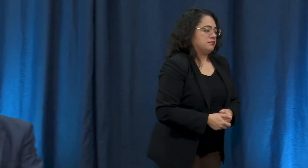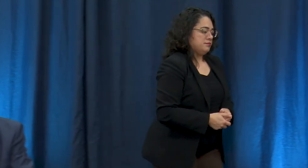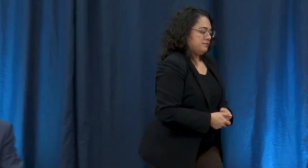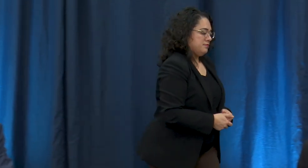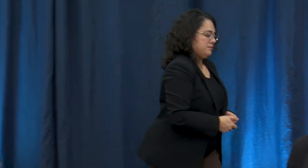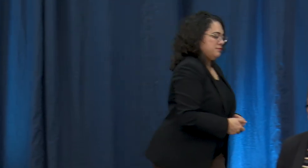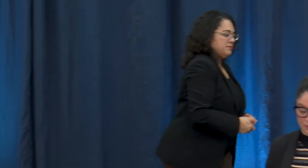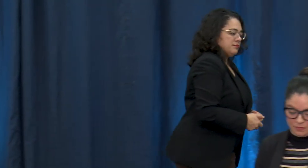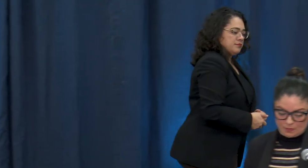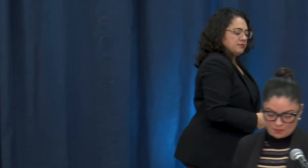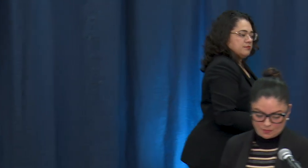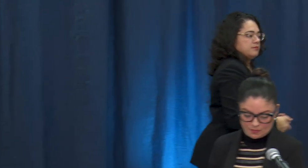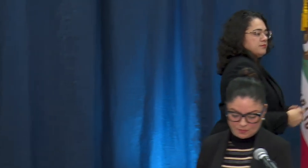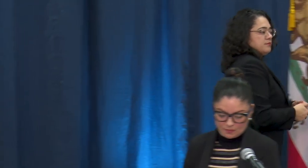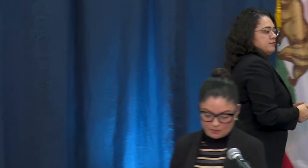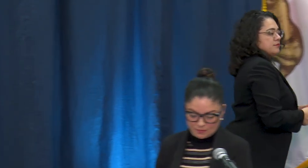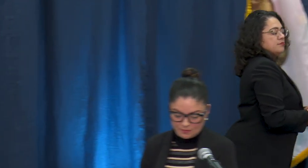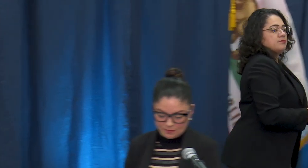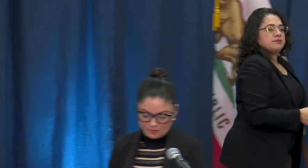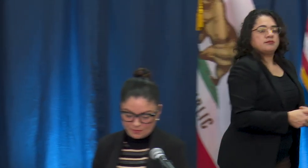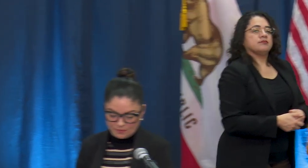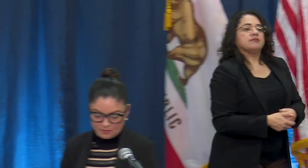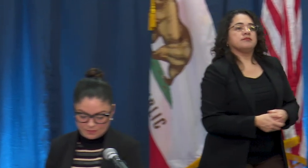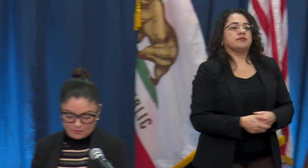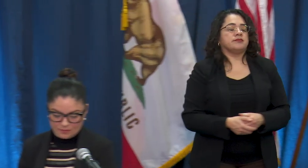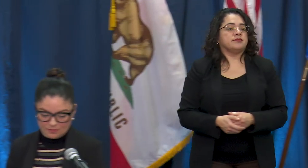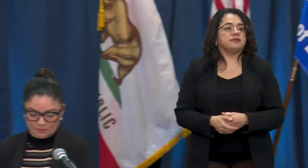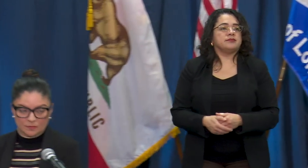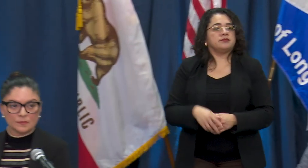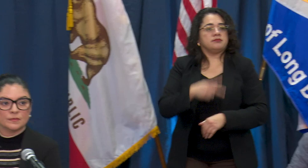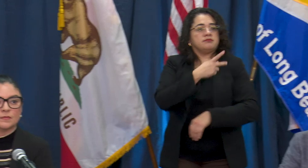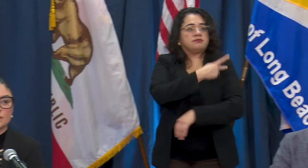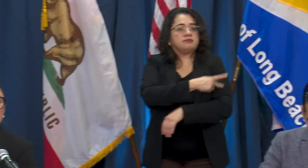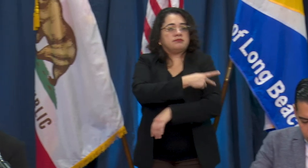additional question for you - when will patients begin going to the hospital